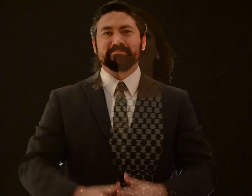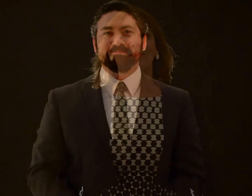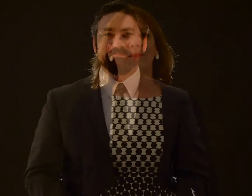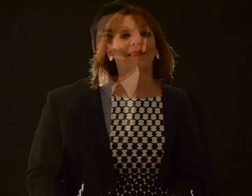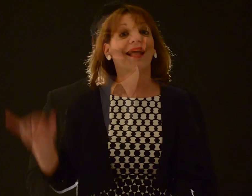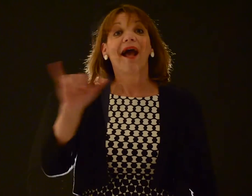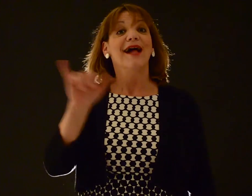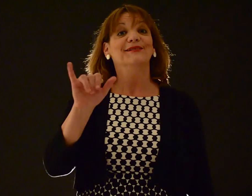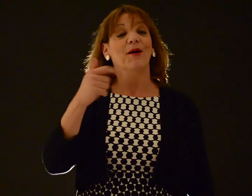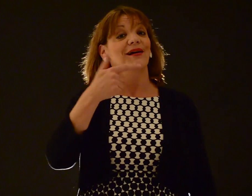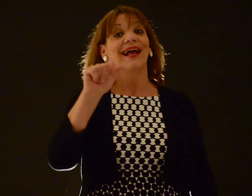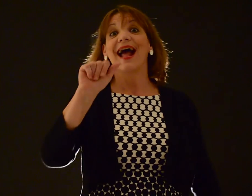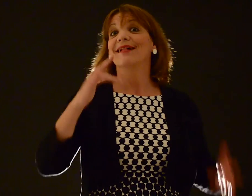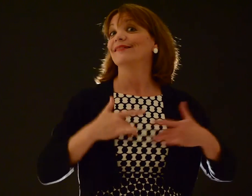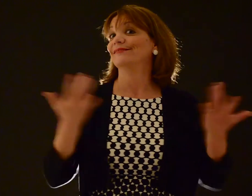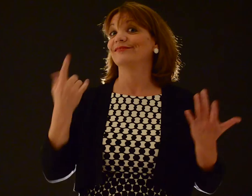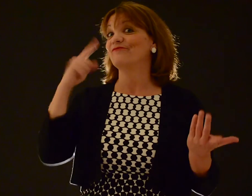There is one other purpose to the Gala.